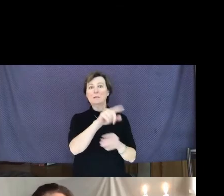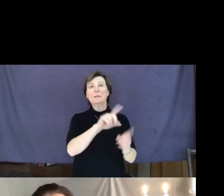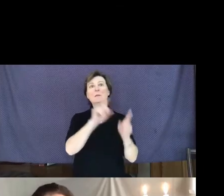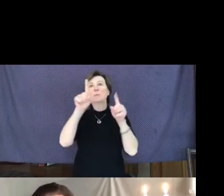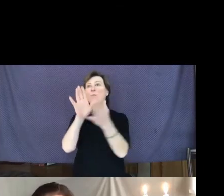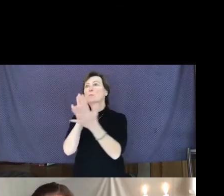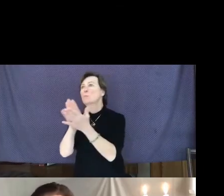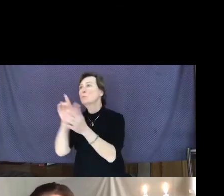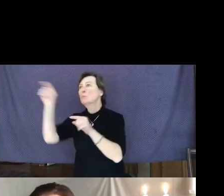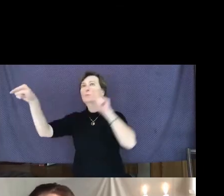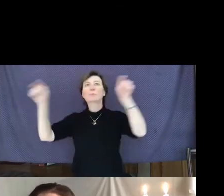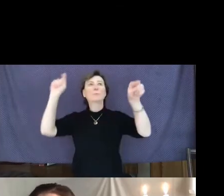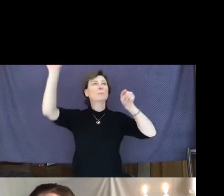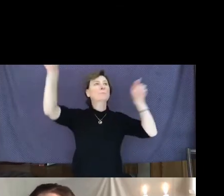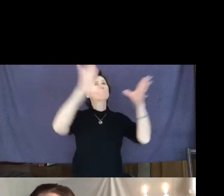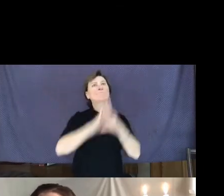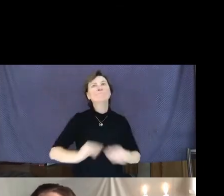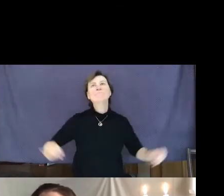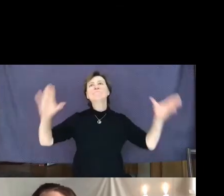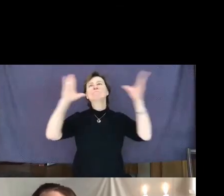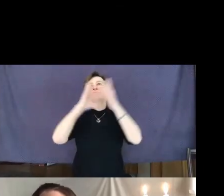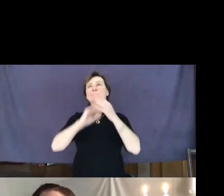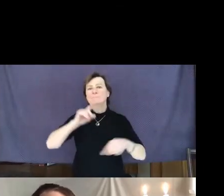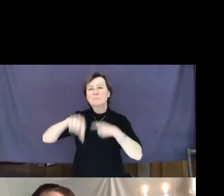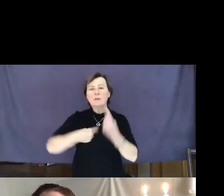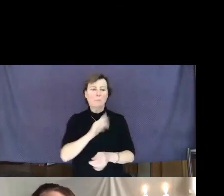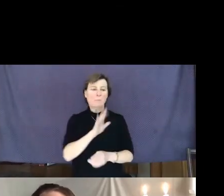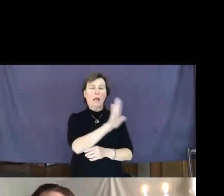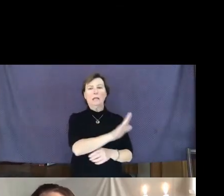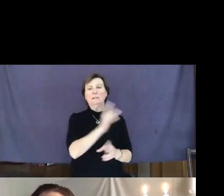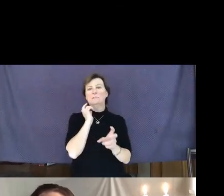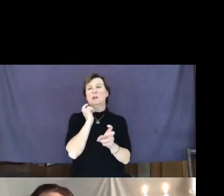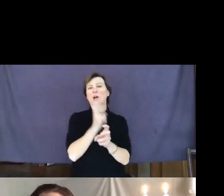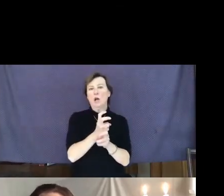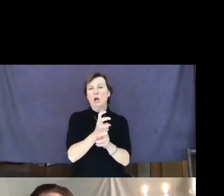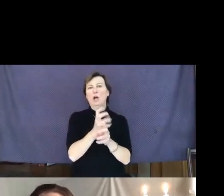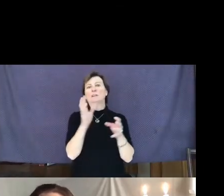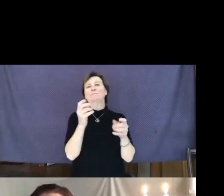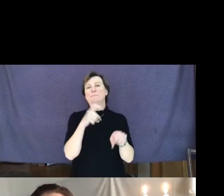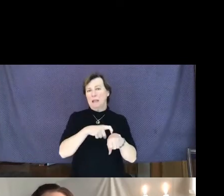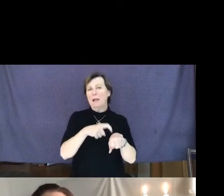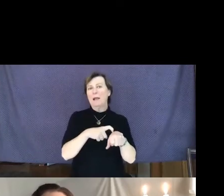persecution, the need to fight prejudice always and